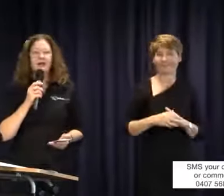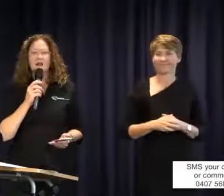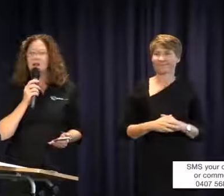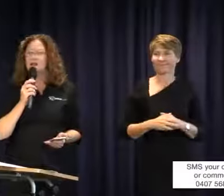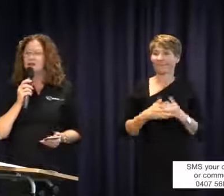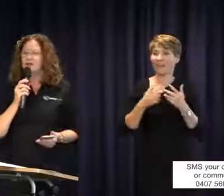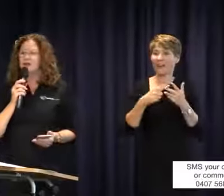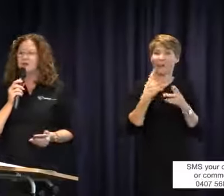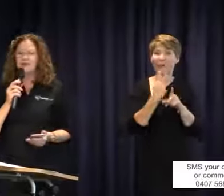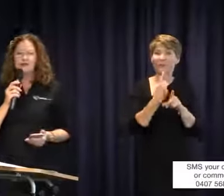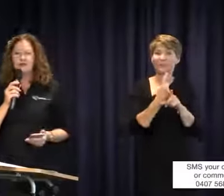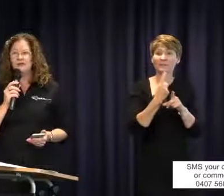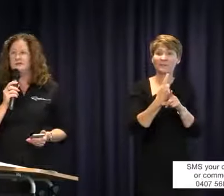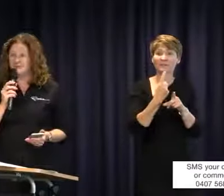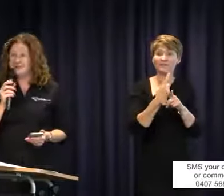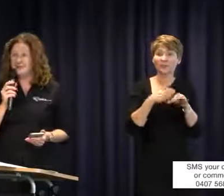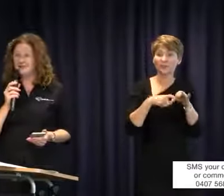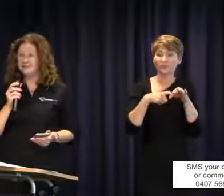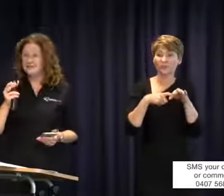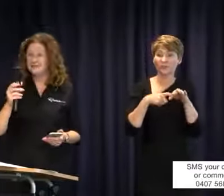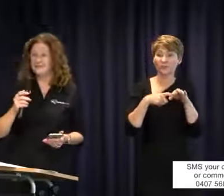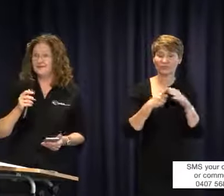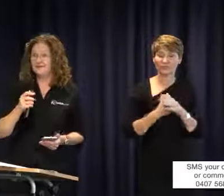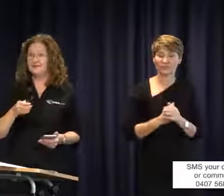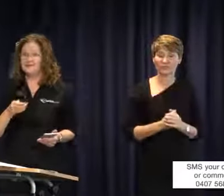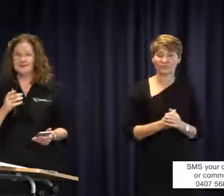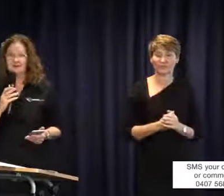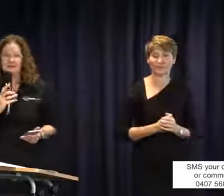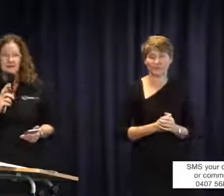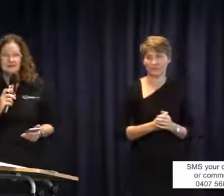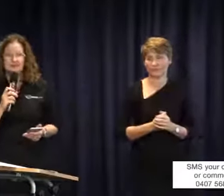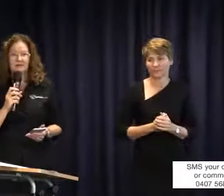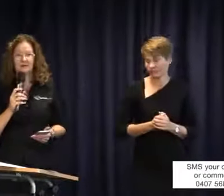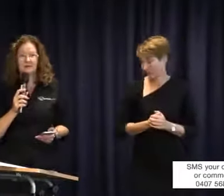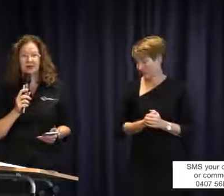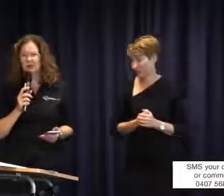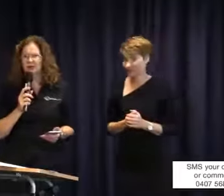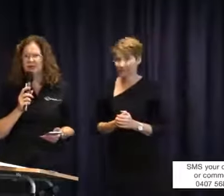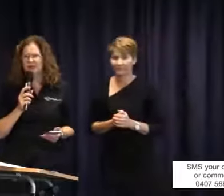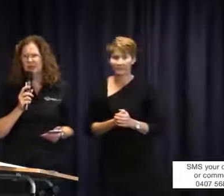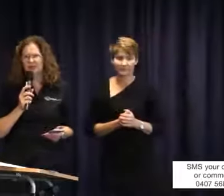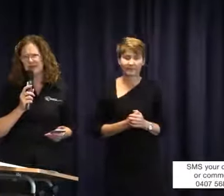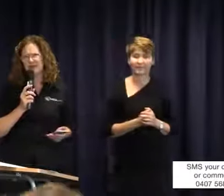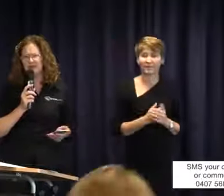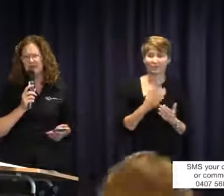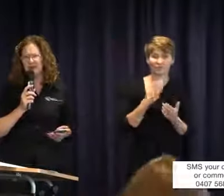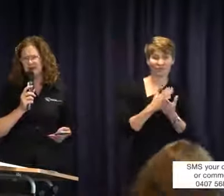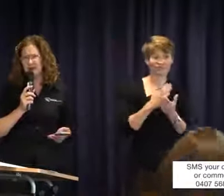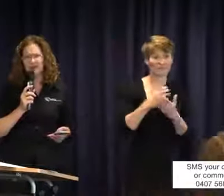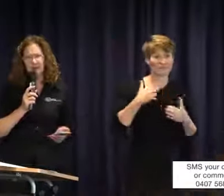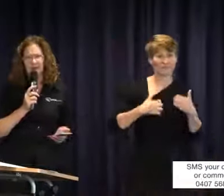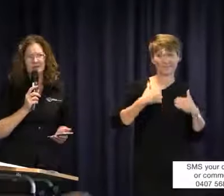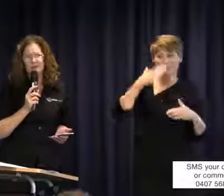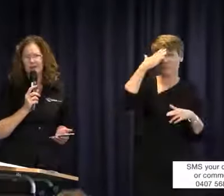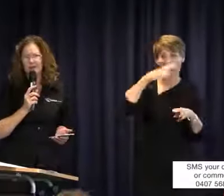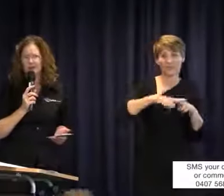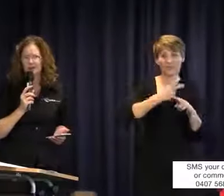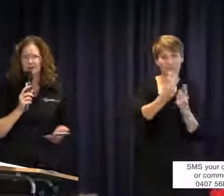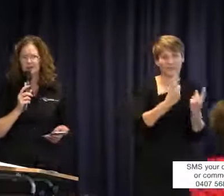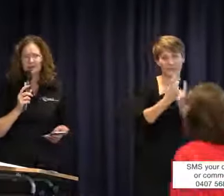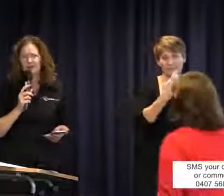Any other comments or questions? We're really keen for parents to come up. So don't feel